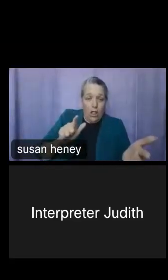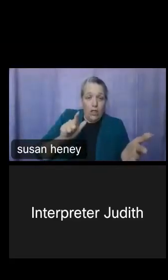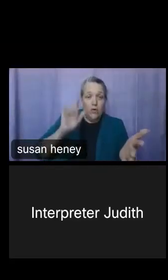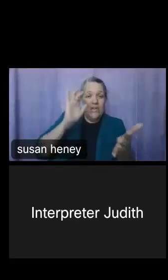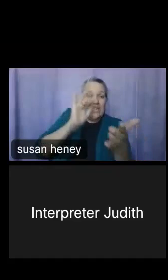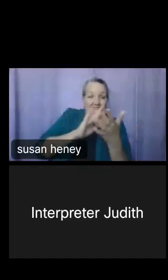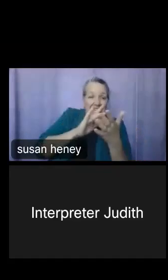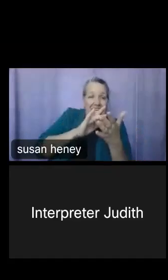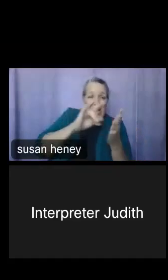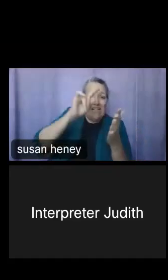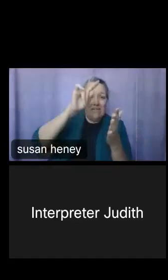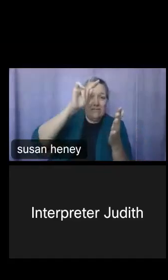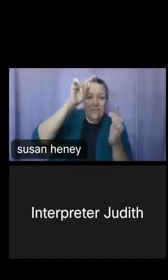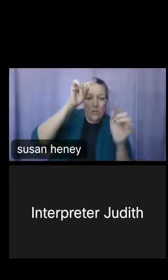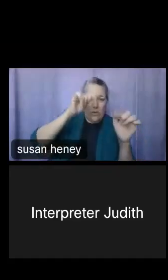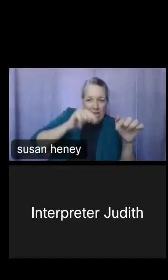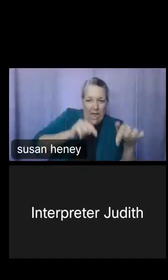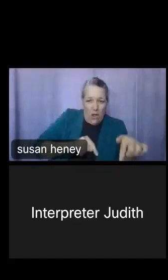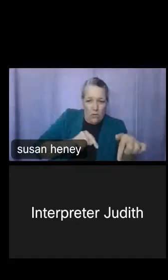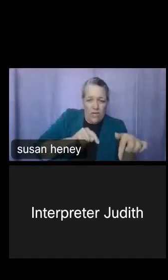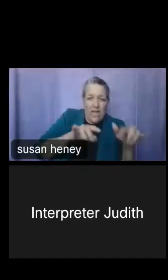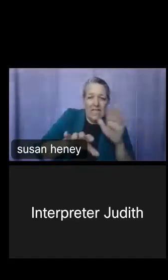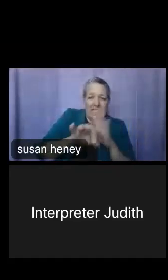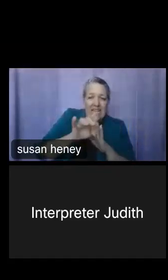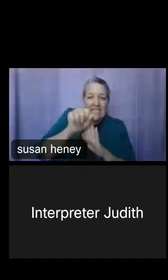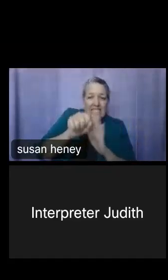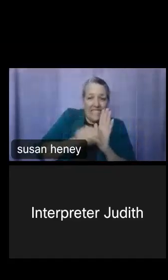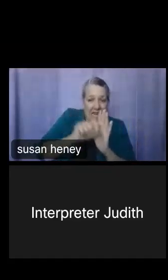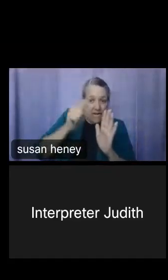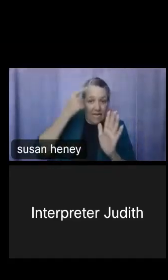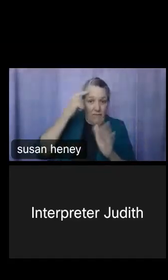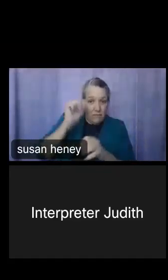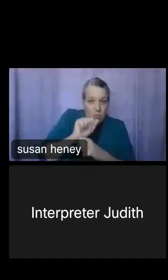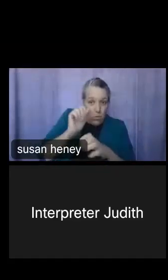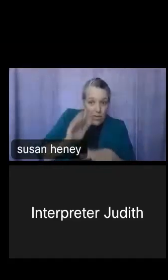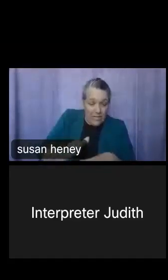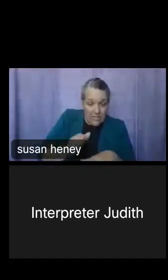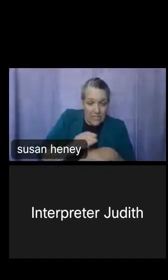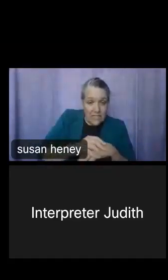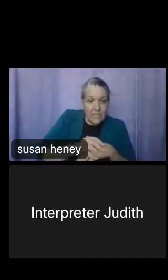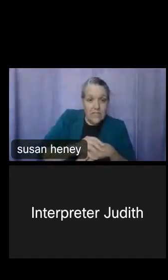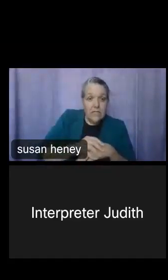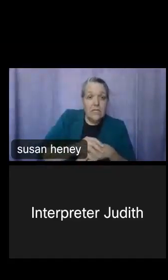state government employee. And after we've done this, because I would like to keep in